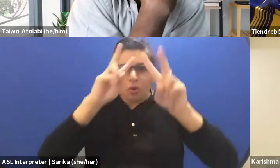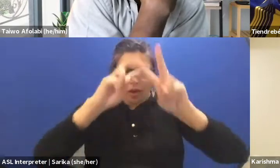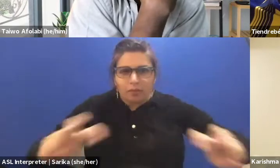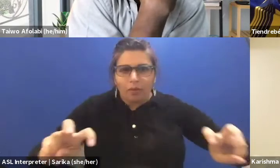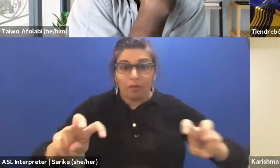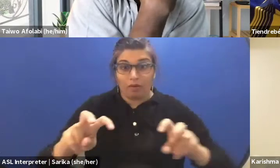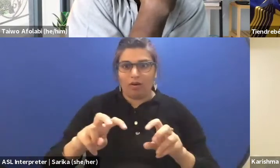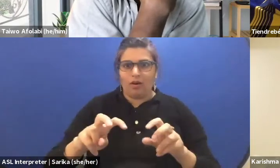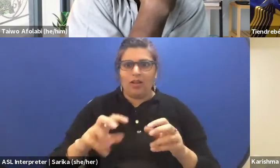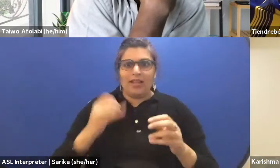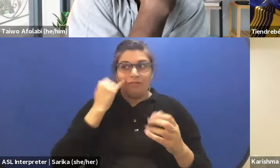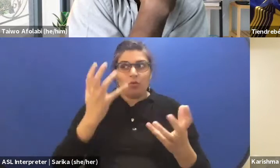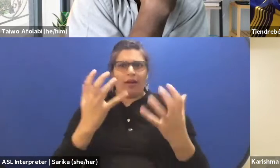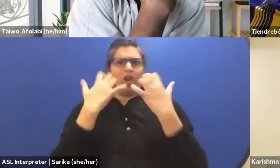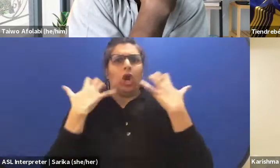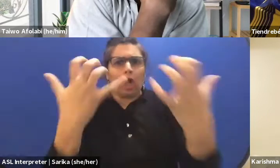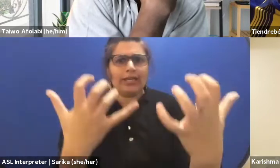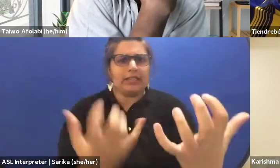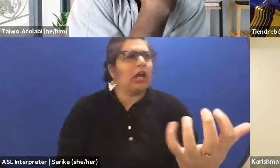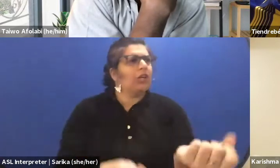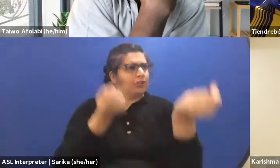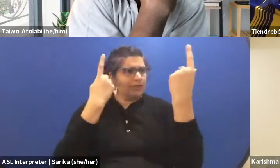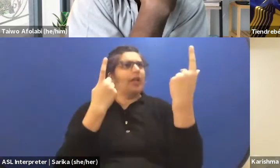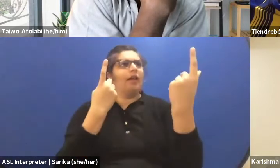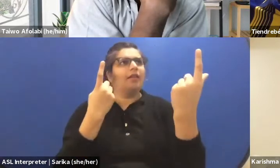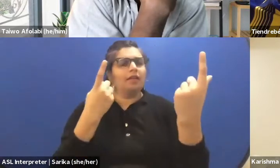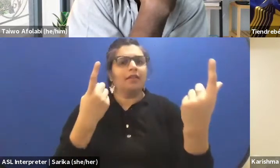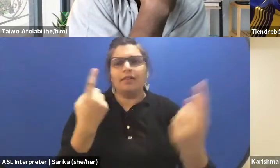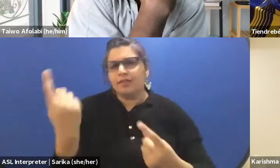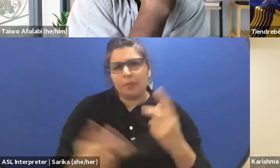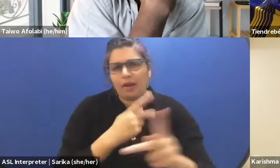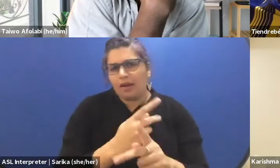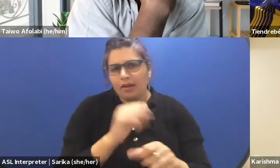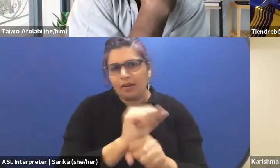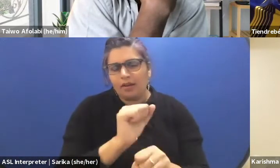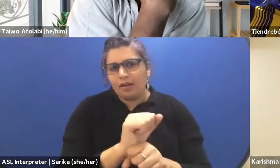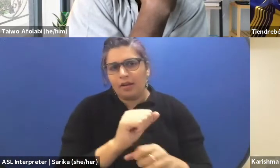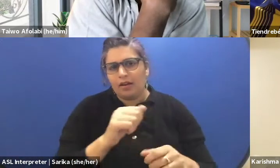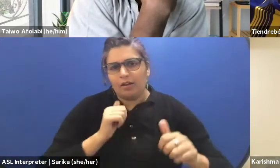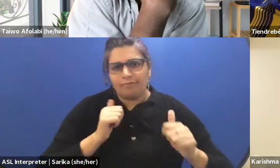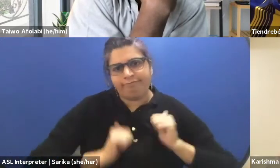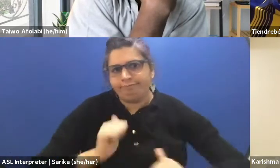to watch a piece of work. We are living in a post-colonial reality.